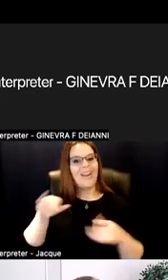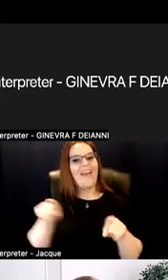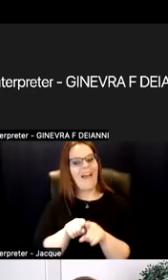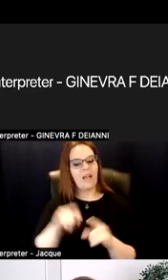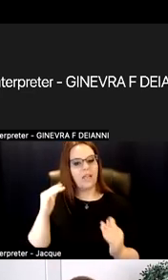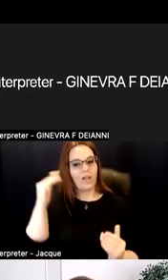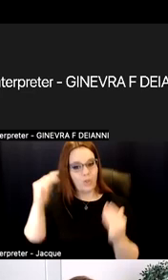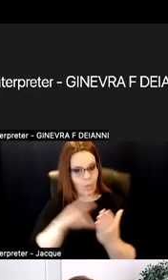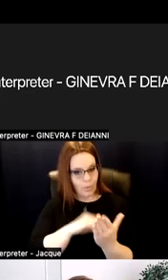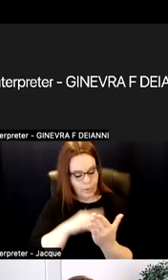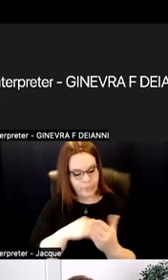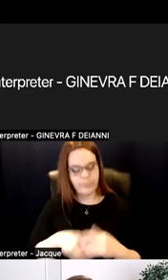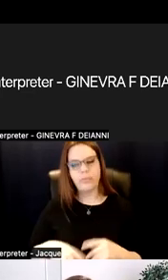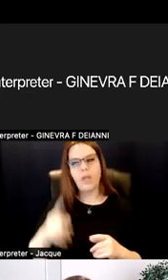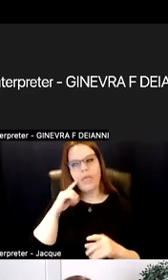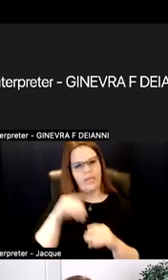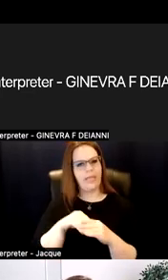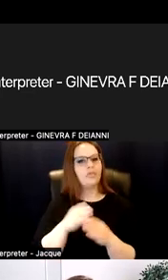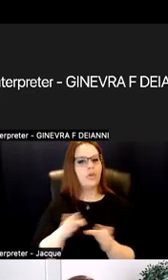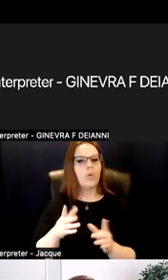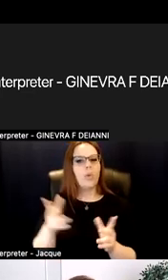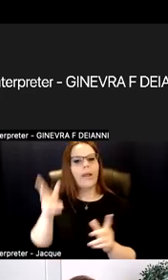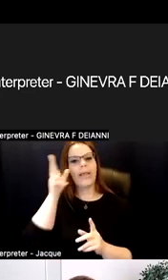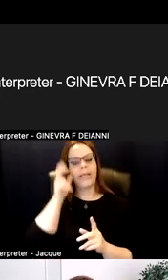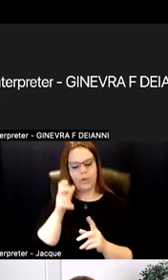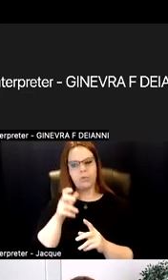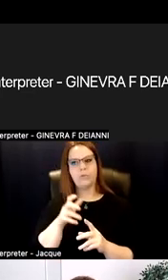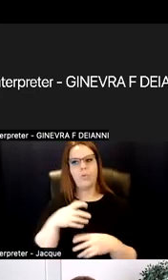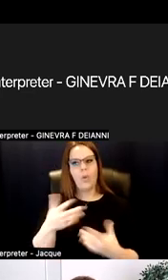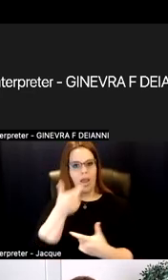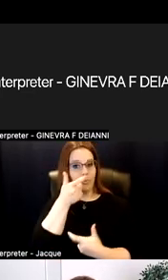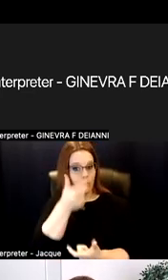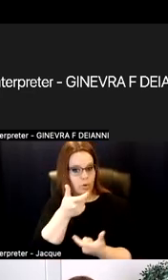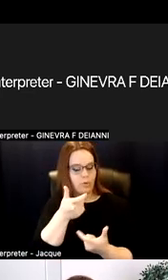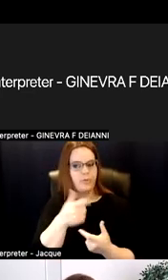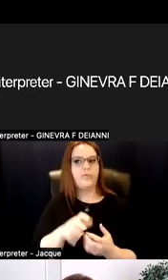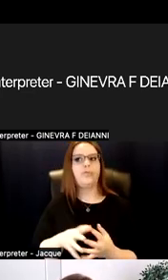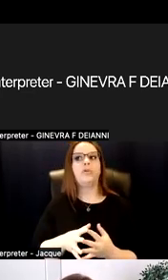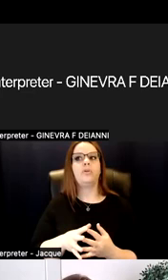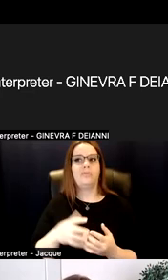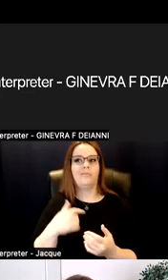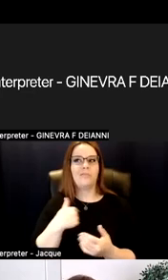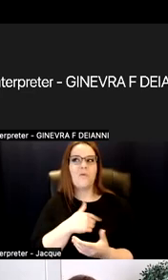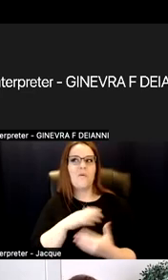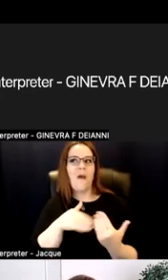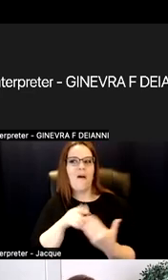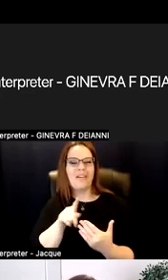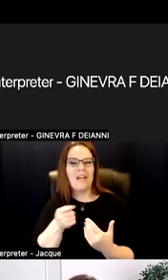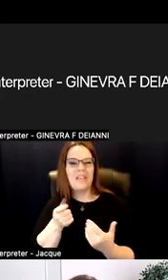And I think in general from what I hear from faculty and what I observed, we all need a little bit of this mind shift